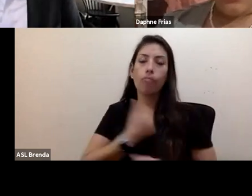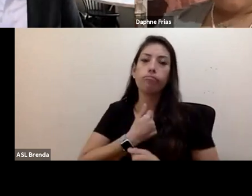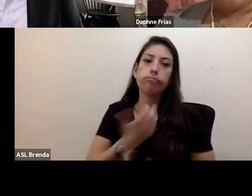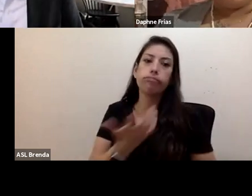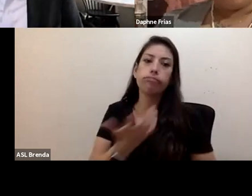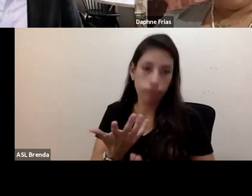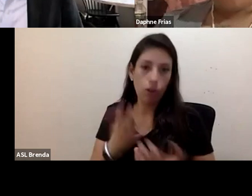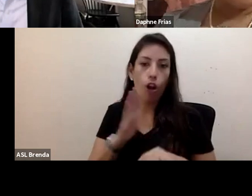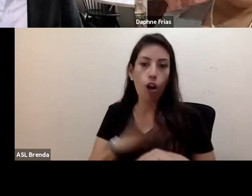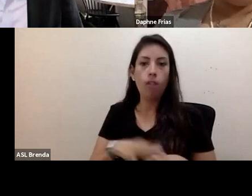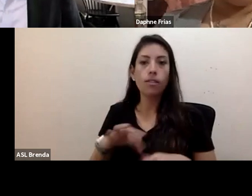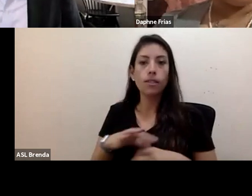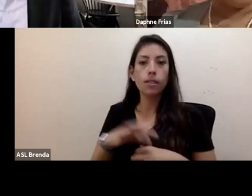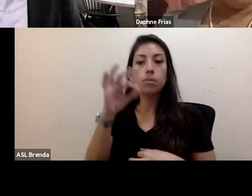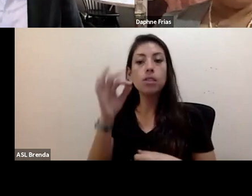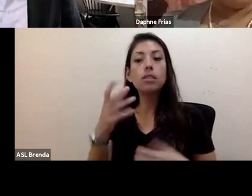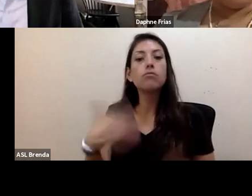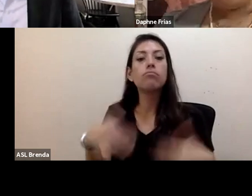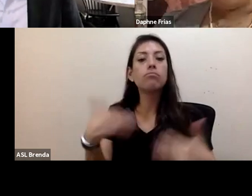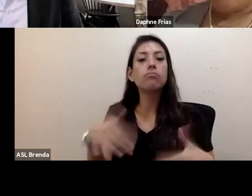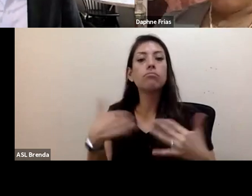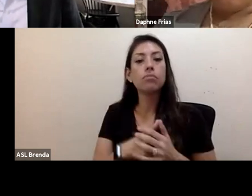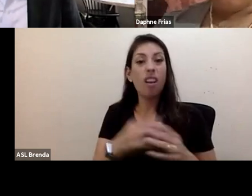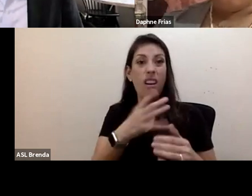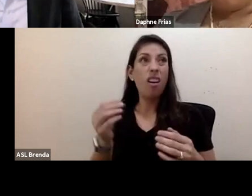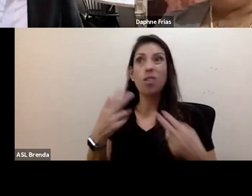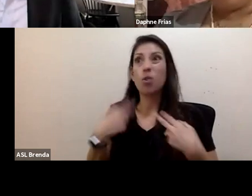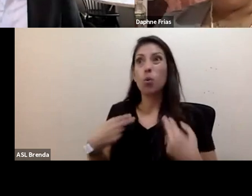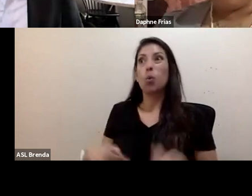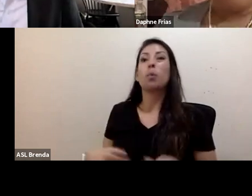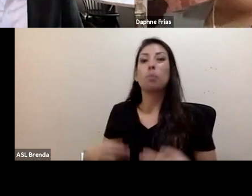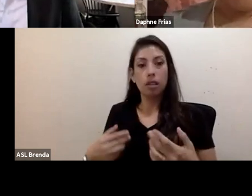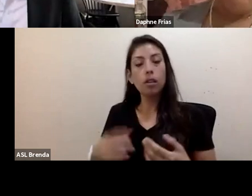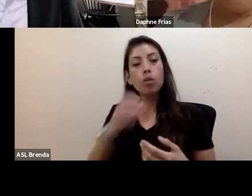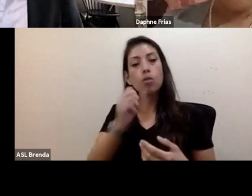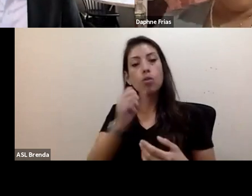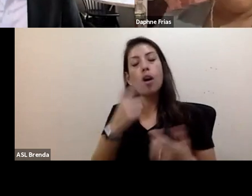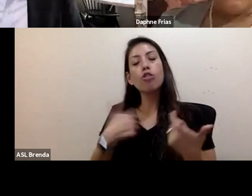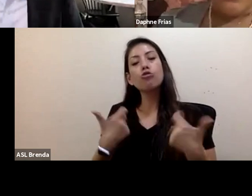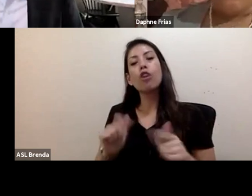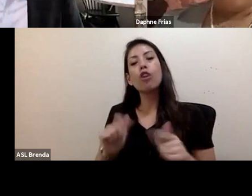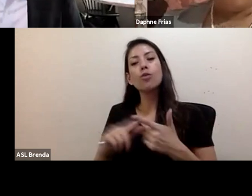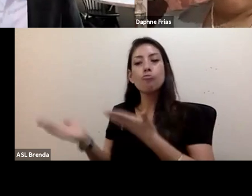taxing on just humanity in general. So I tried to bring a positive aspect to that,